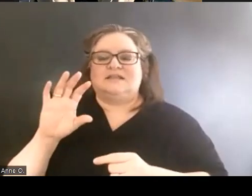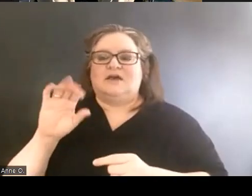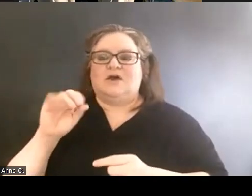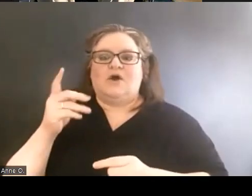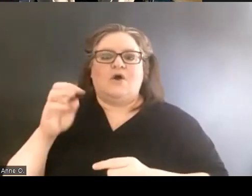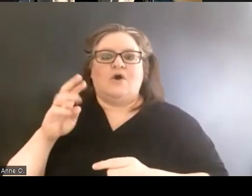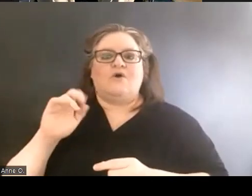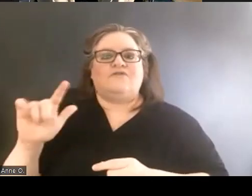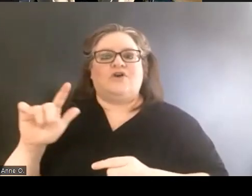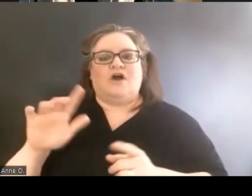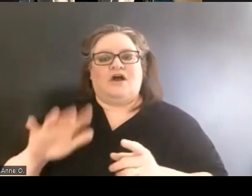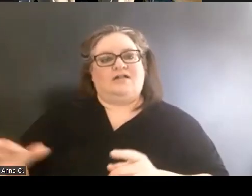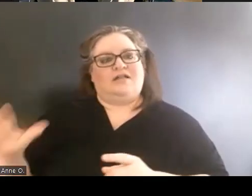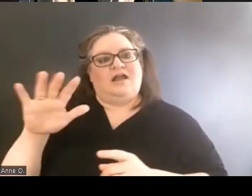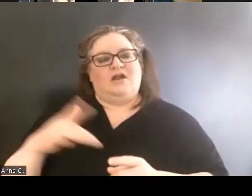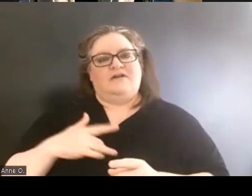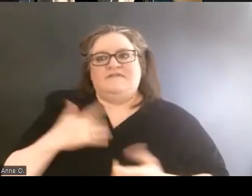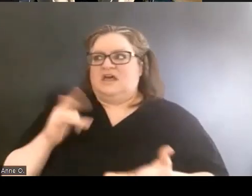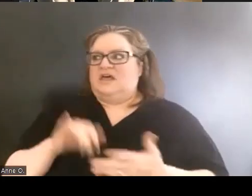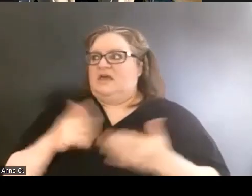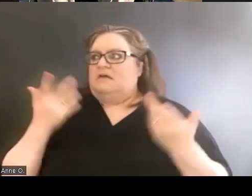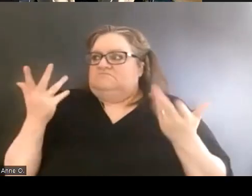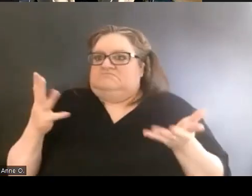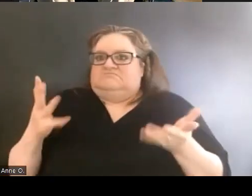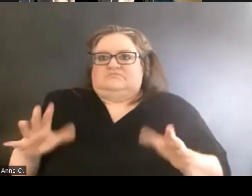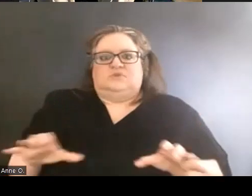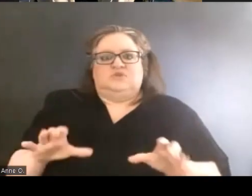can feel like we're already doing a lot as it is